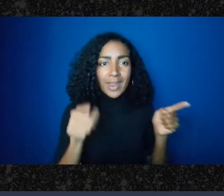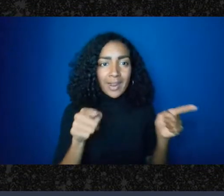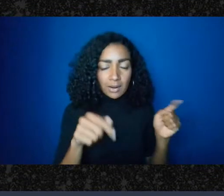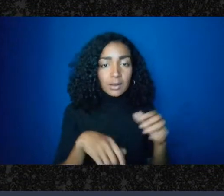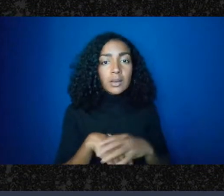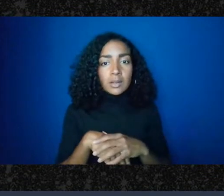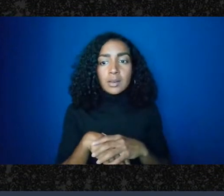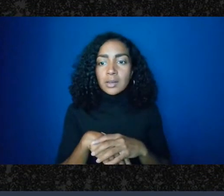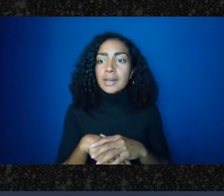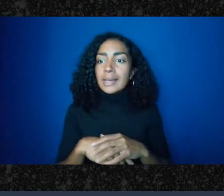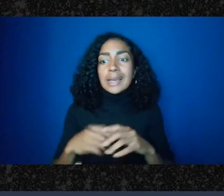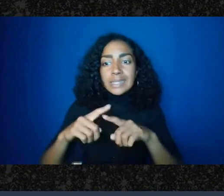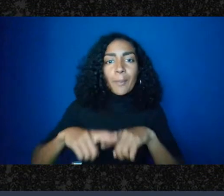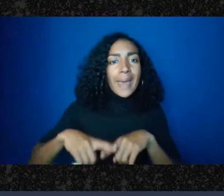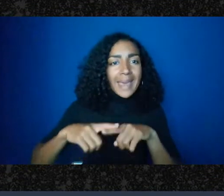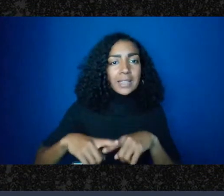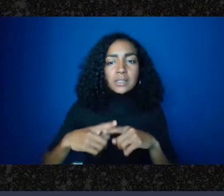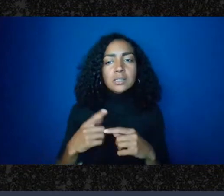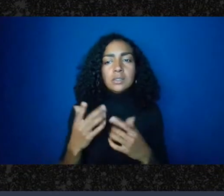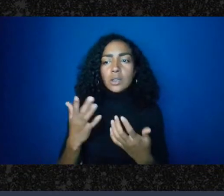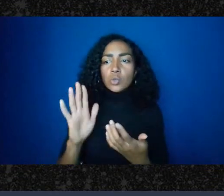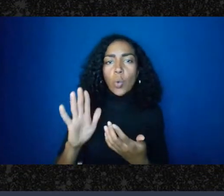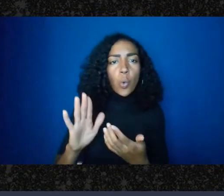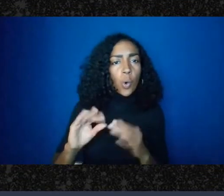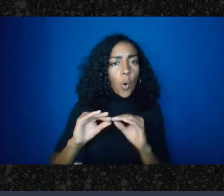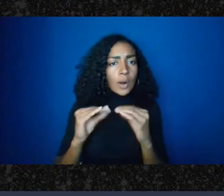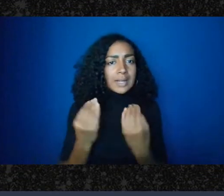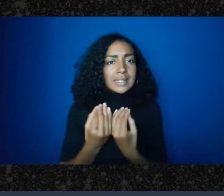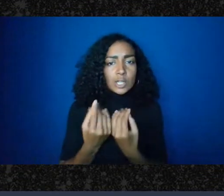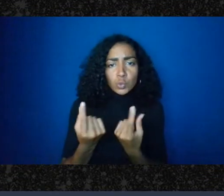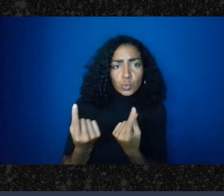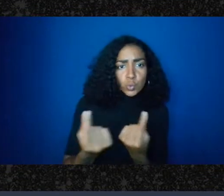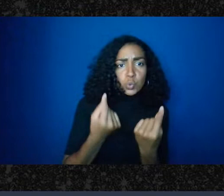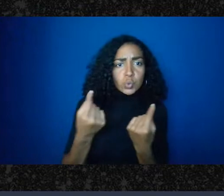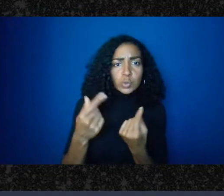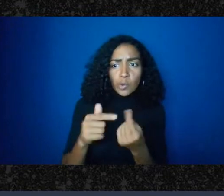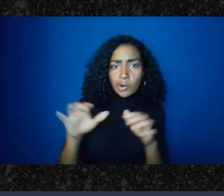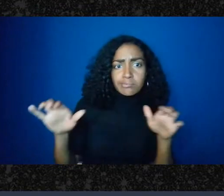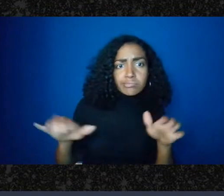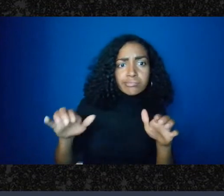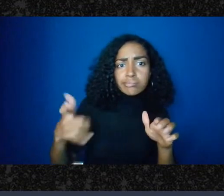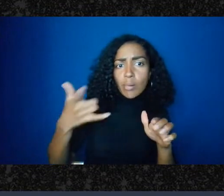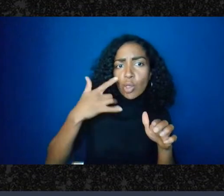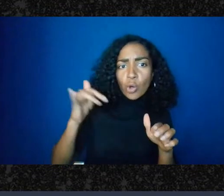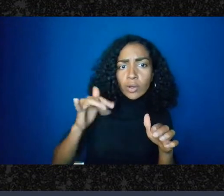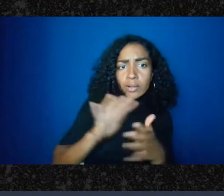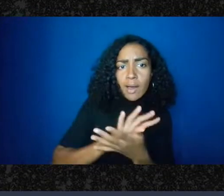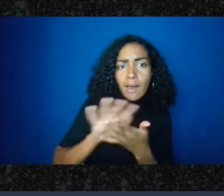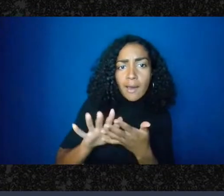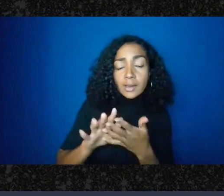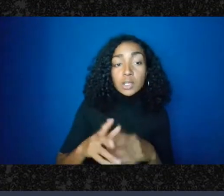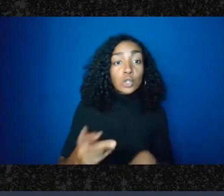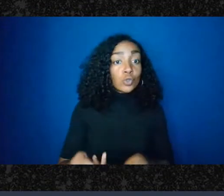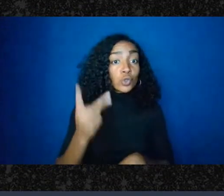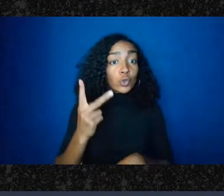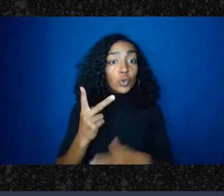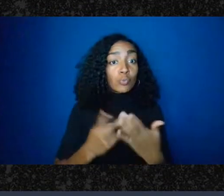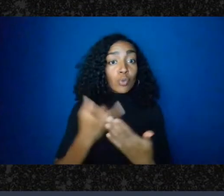it might be, you know, having two projects is a good way of proceeding and they can be like